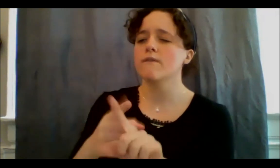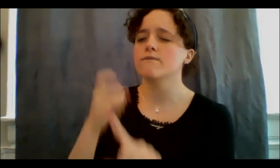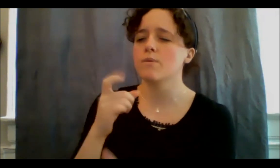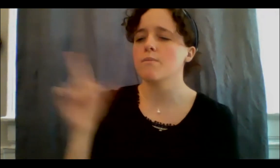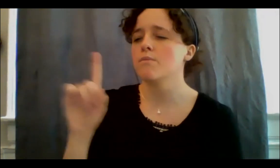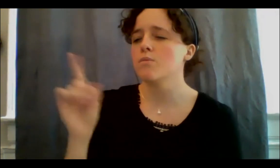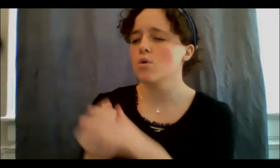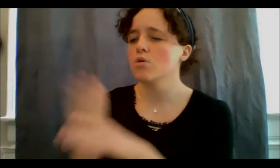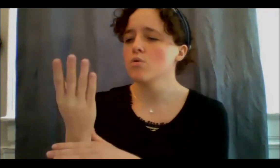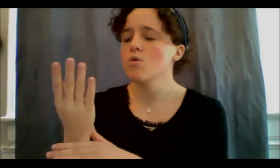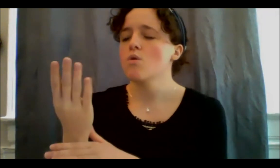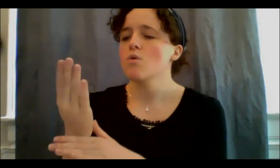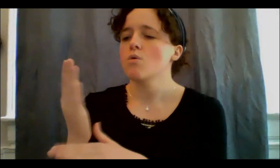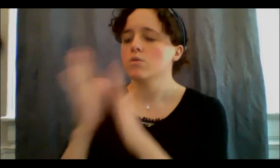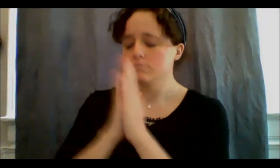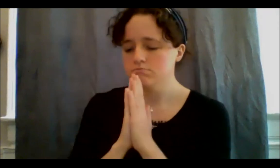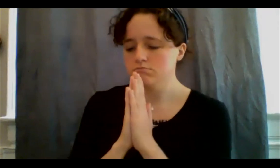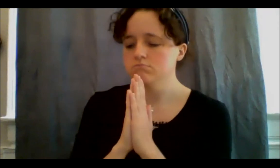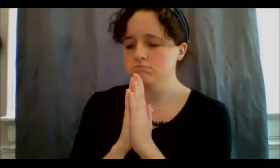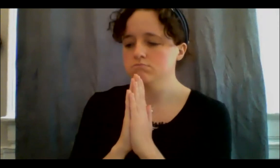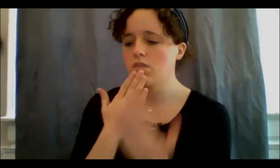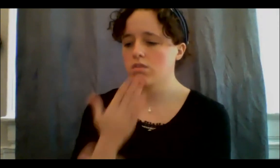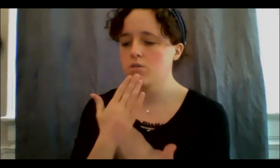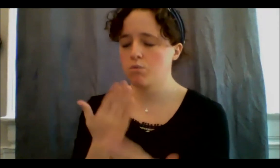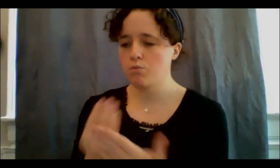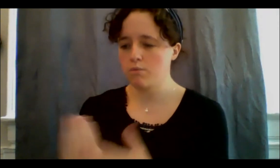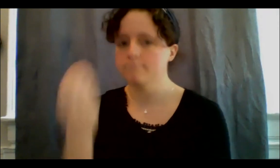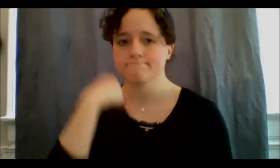but creating that food— we made elk with lamb pie last night, and it's really